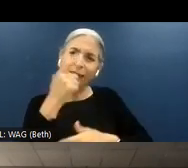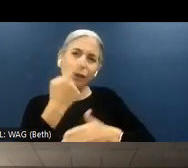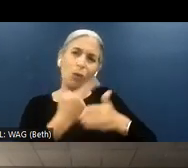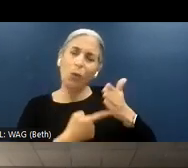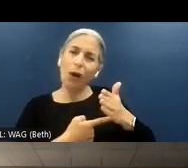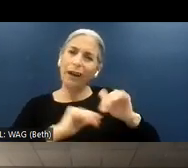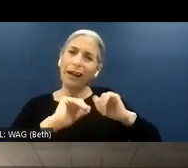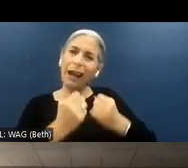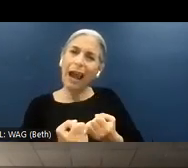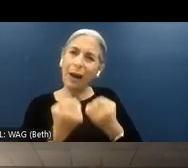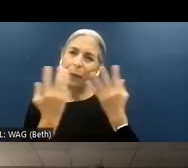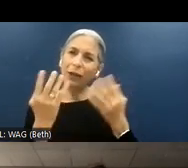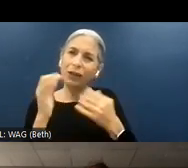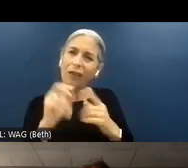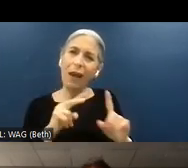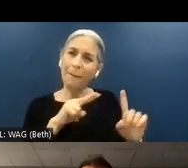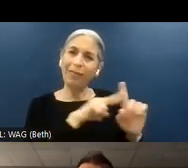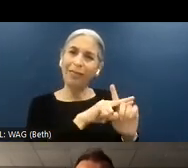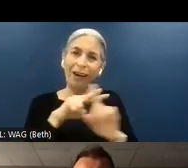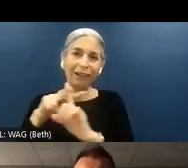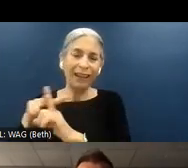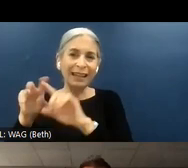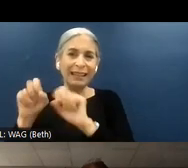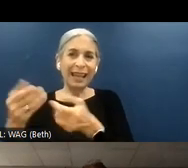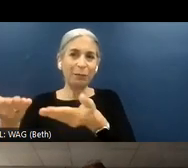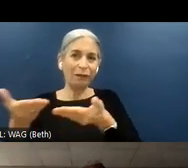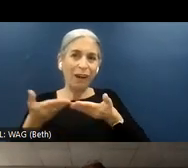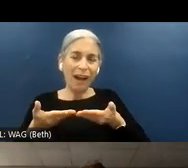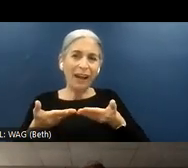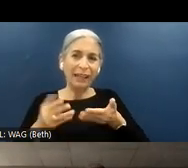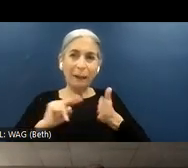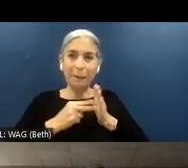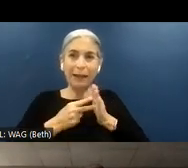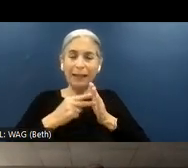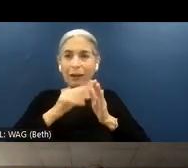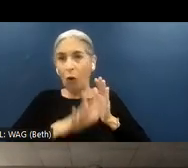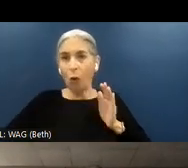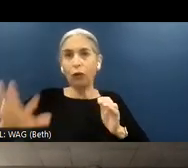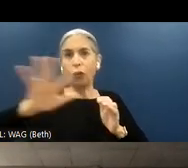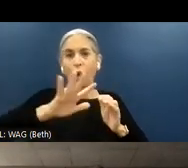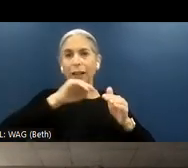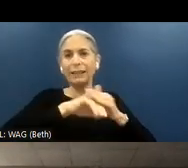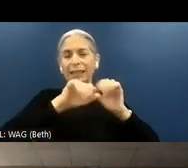much that plugin can give you in terms of the overall accessibility needs. You know